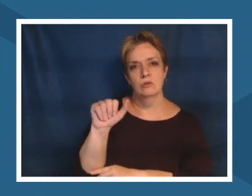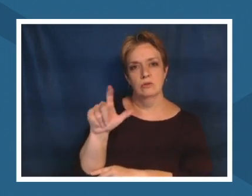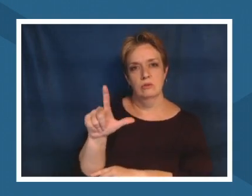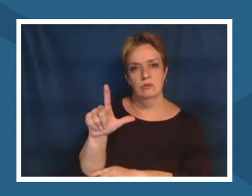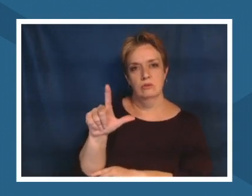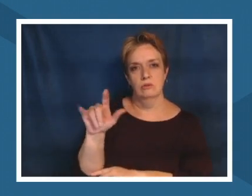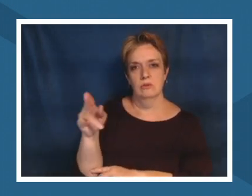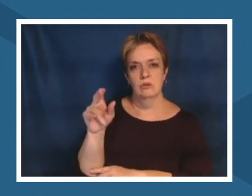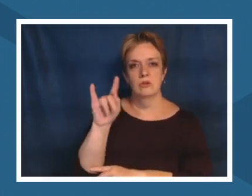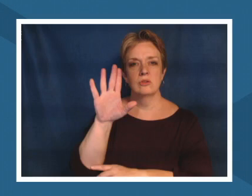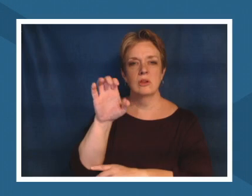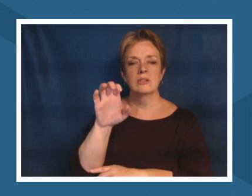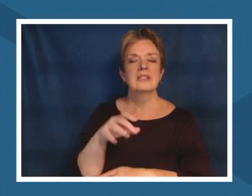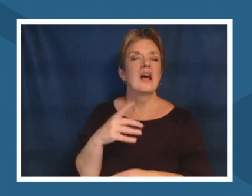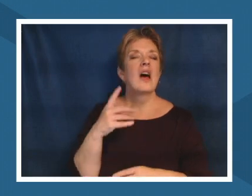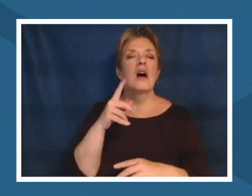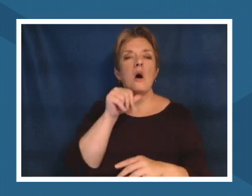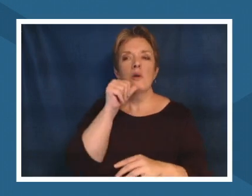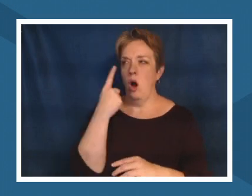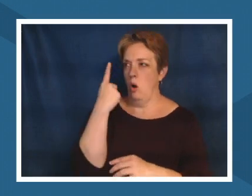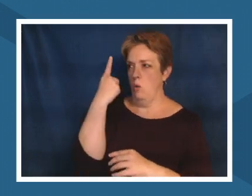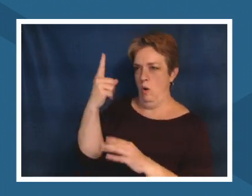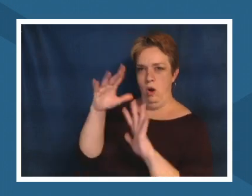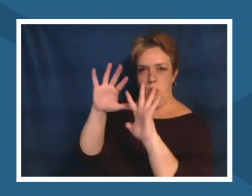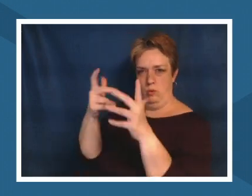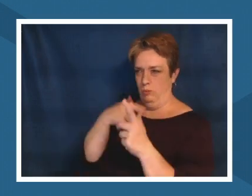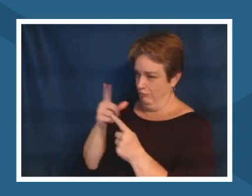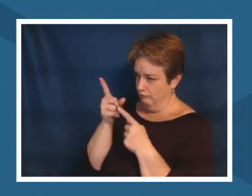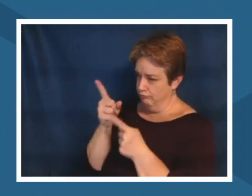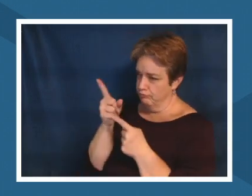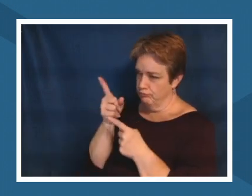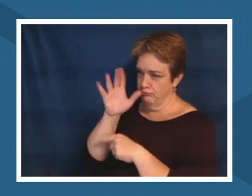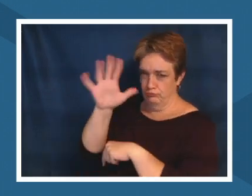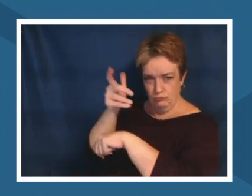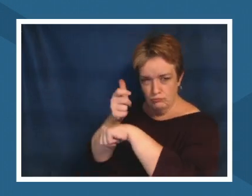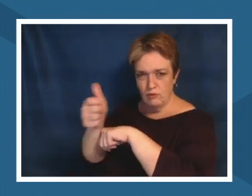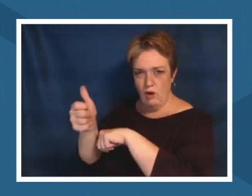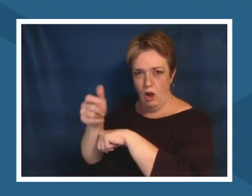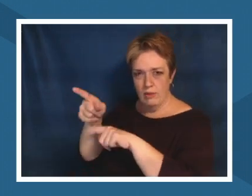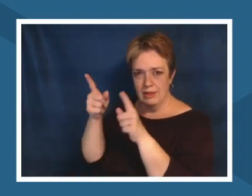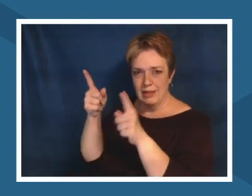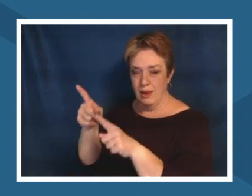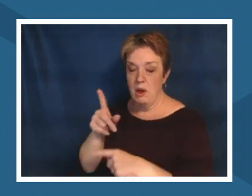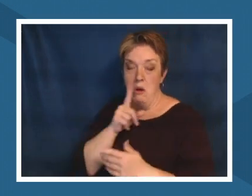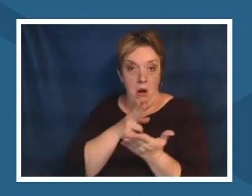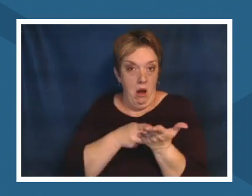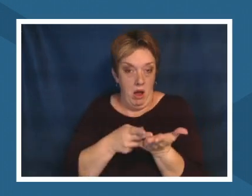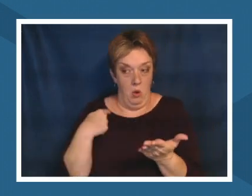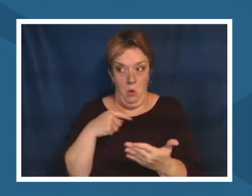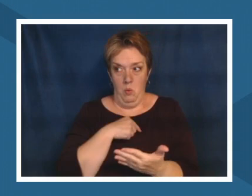no matter what we are all complicit to